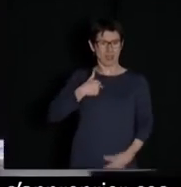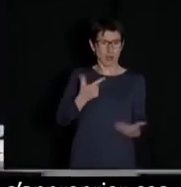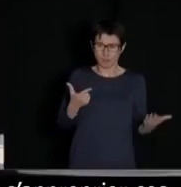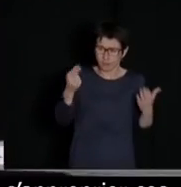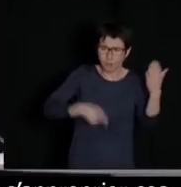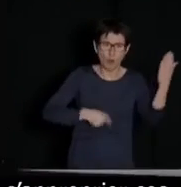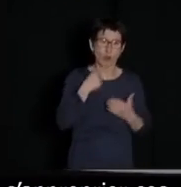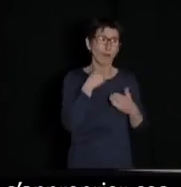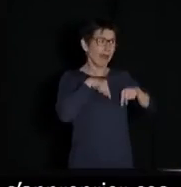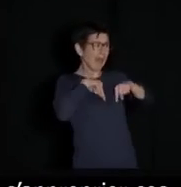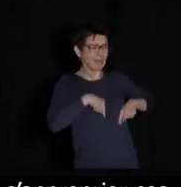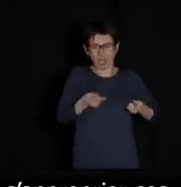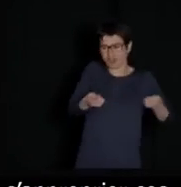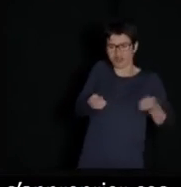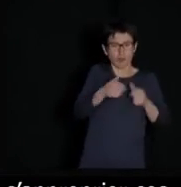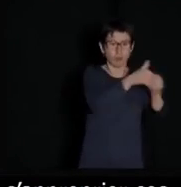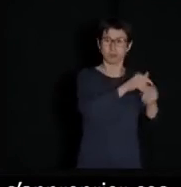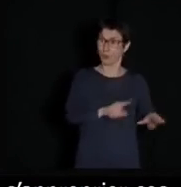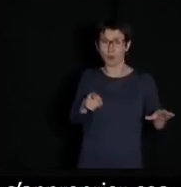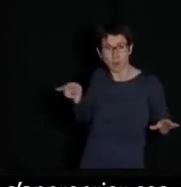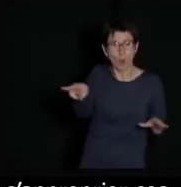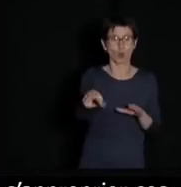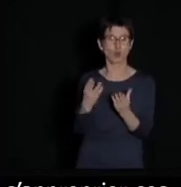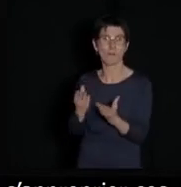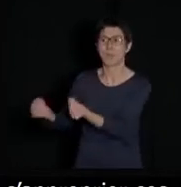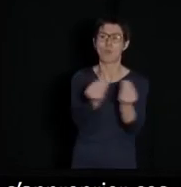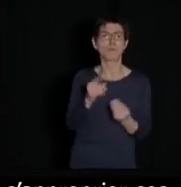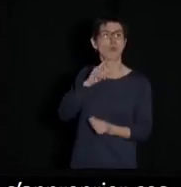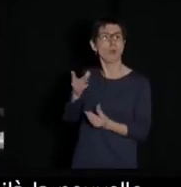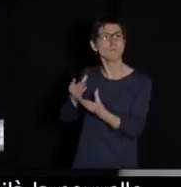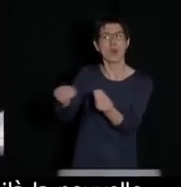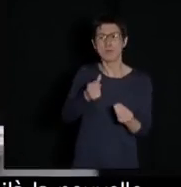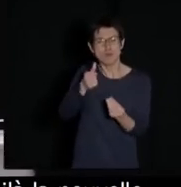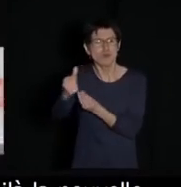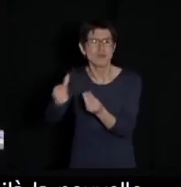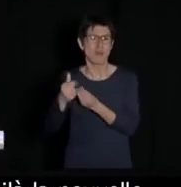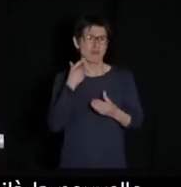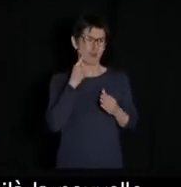because the people owns it, created it, takes care of it and maintains it.